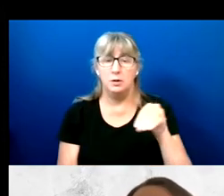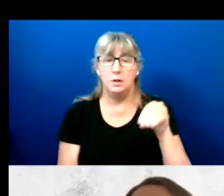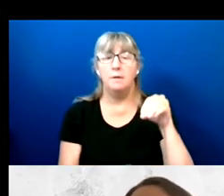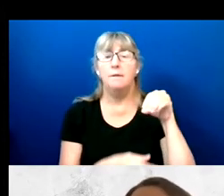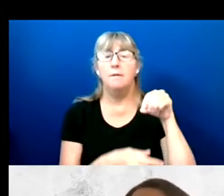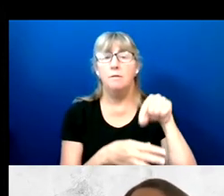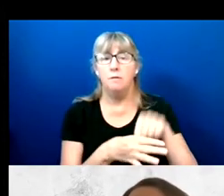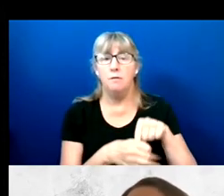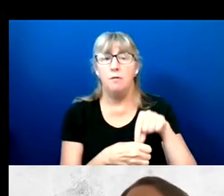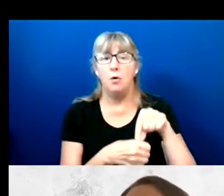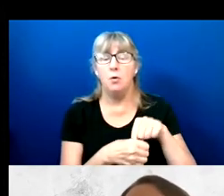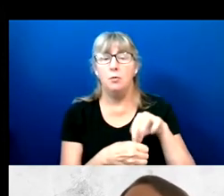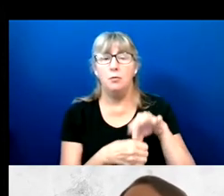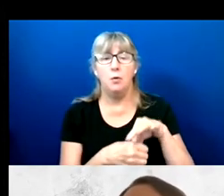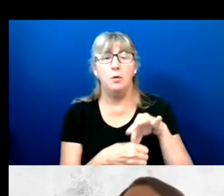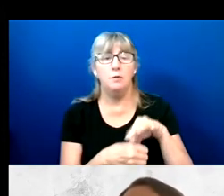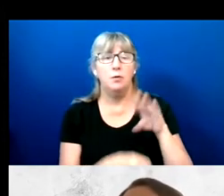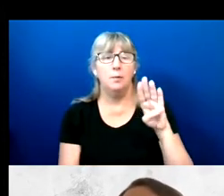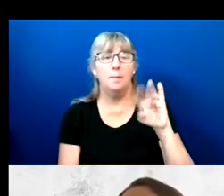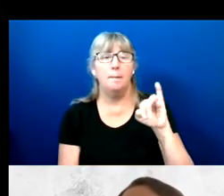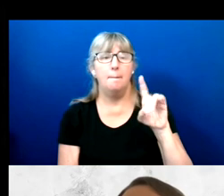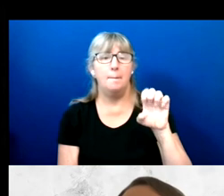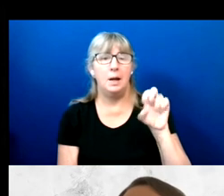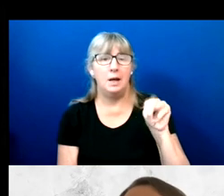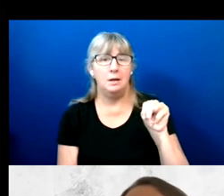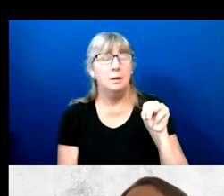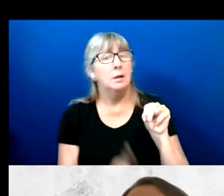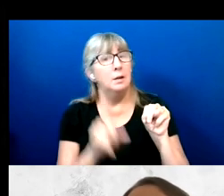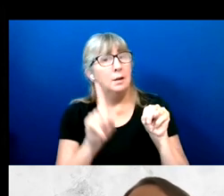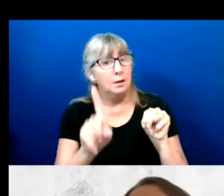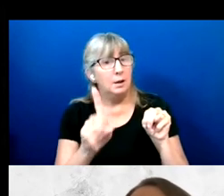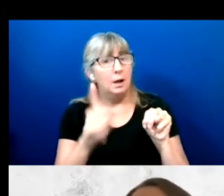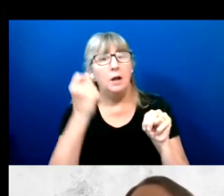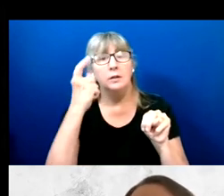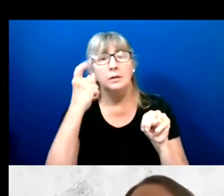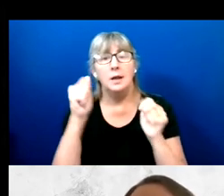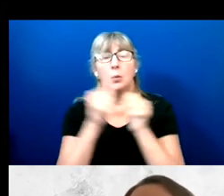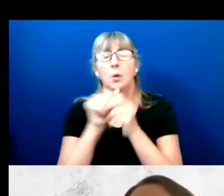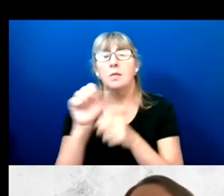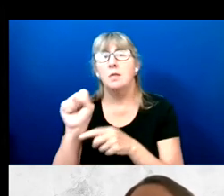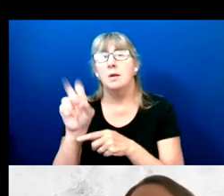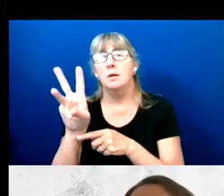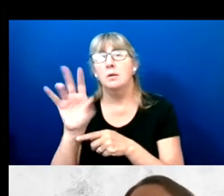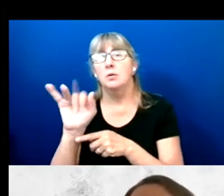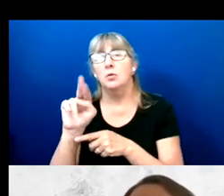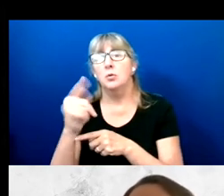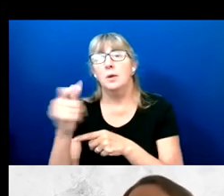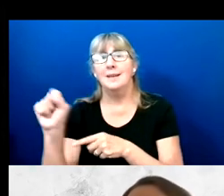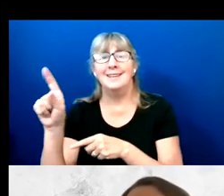I should caution though that when looking at the swing states, we have a relatively small sample size.